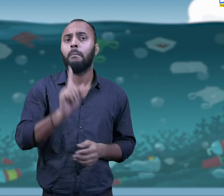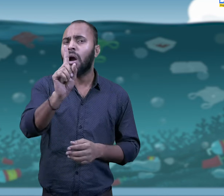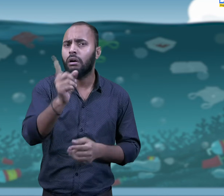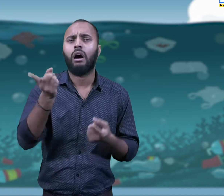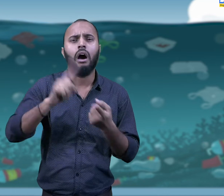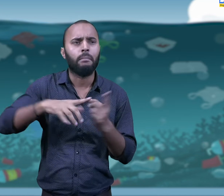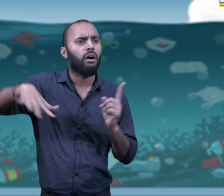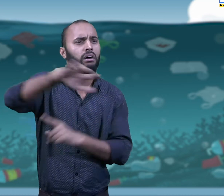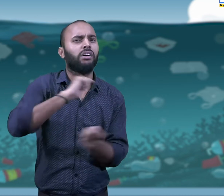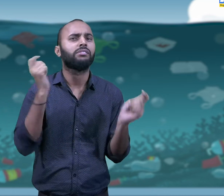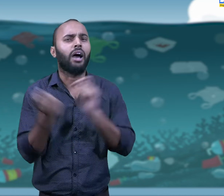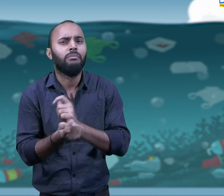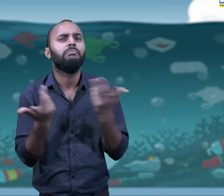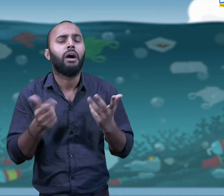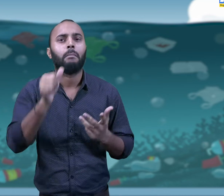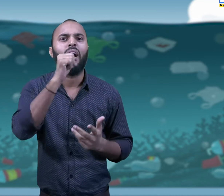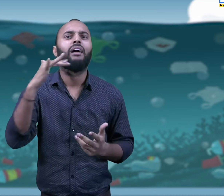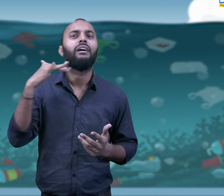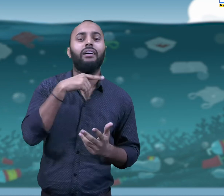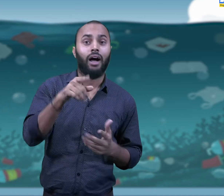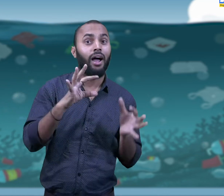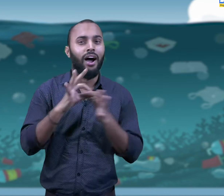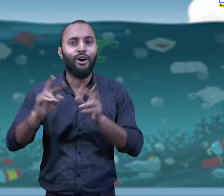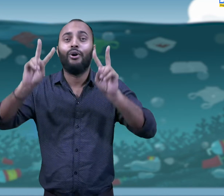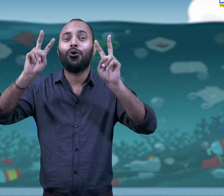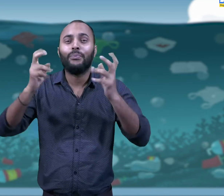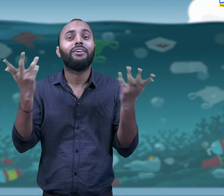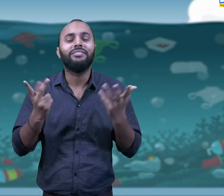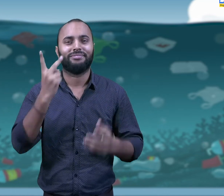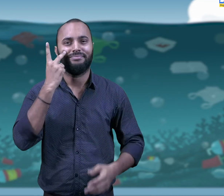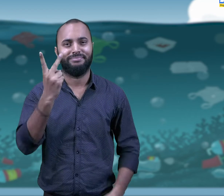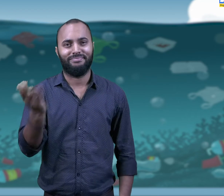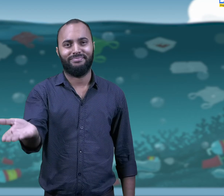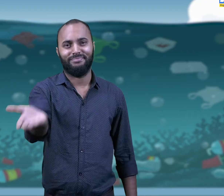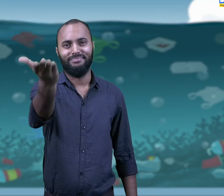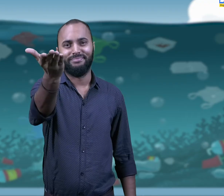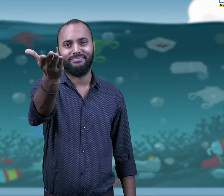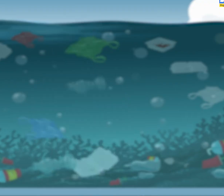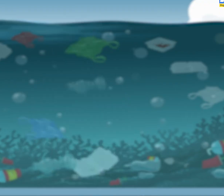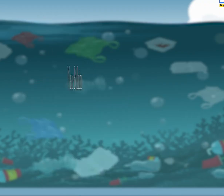While doing so we also make water very dirty. Today’s topic is related to this.